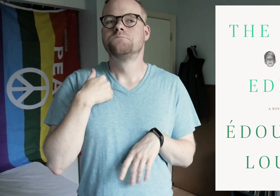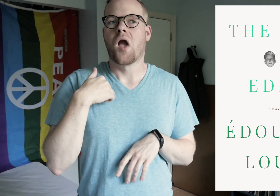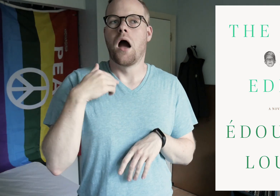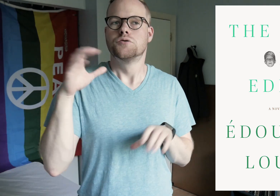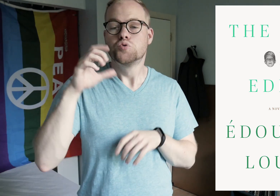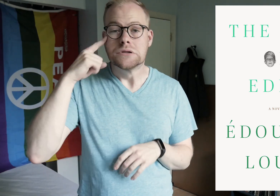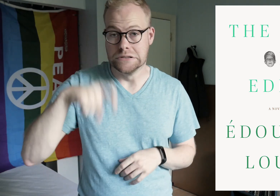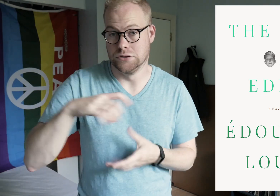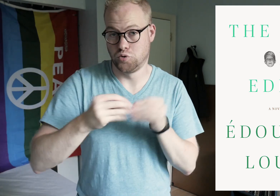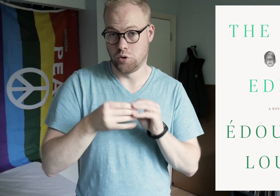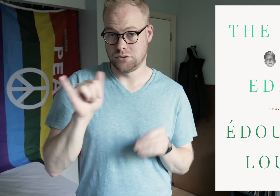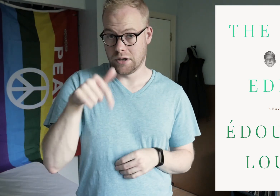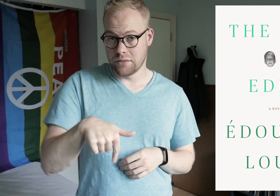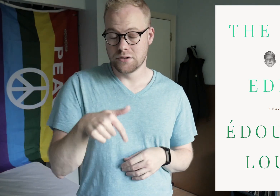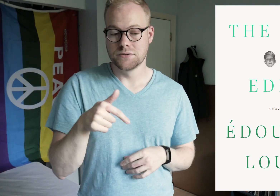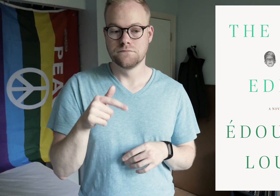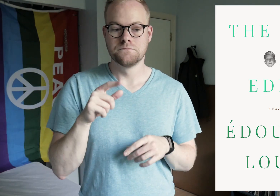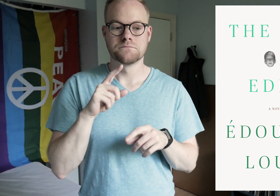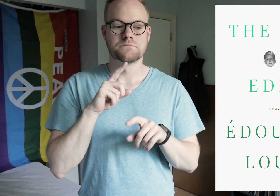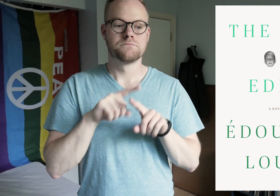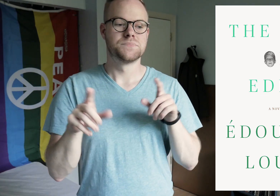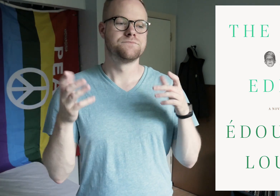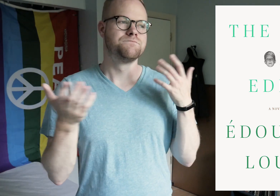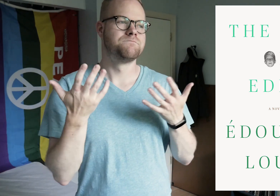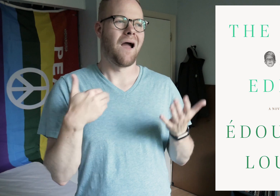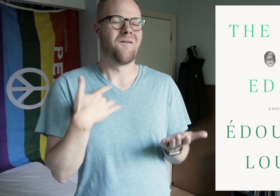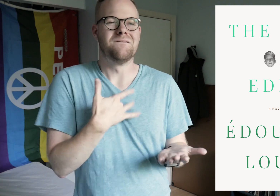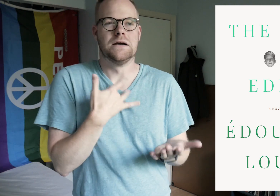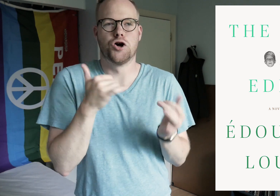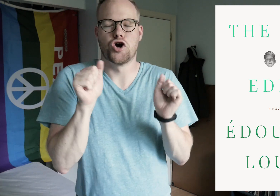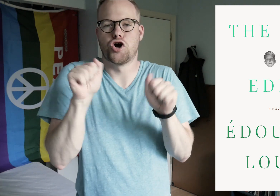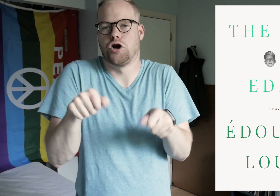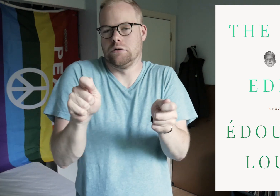I do think we need stories like this, but I just have the feeling that it could’ve